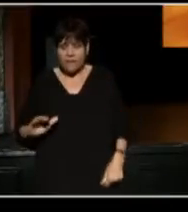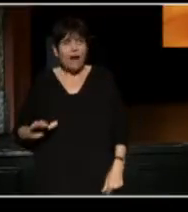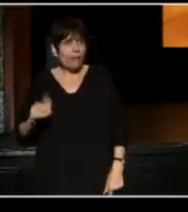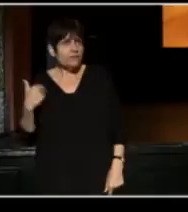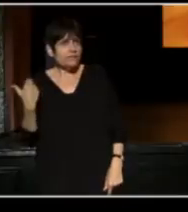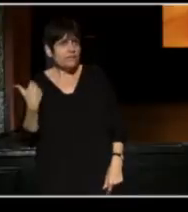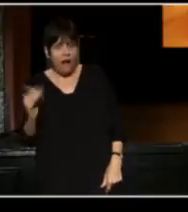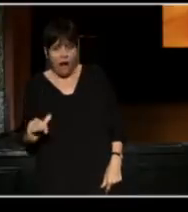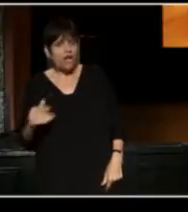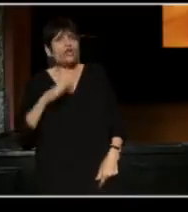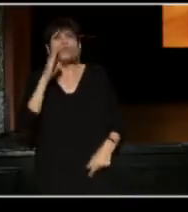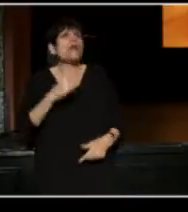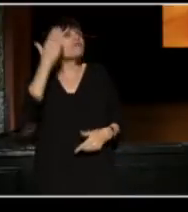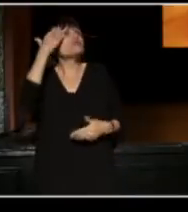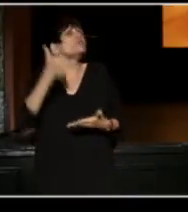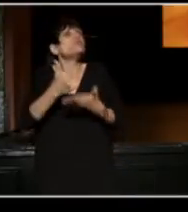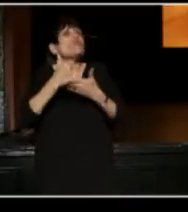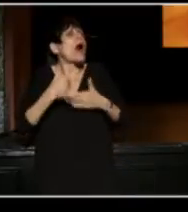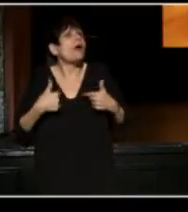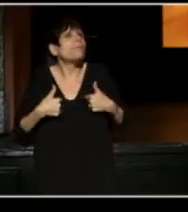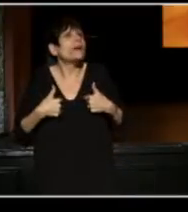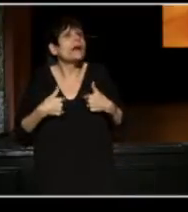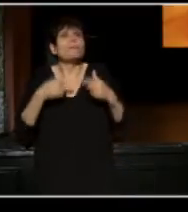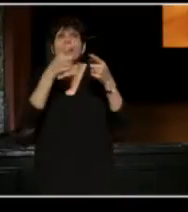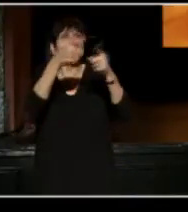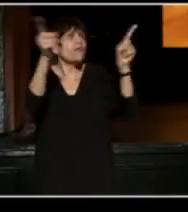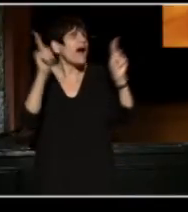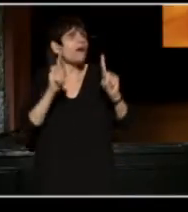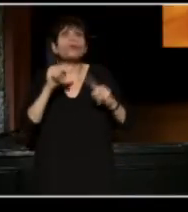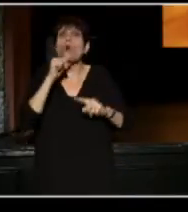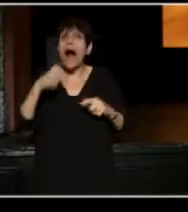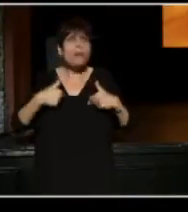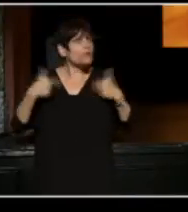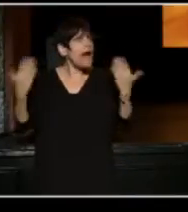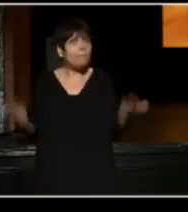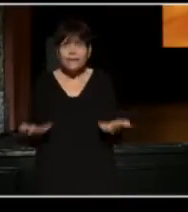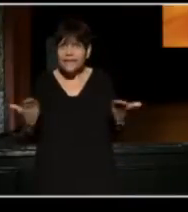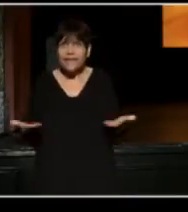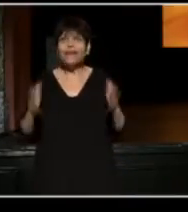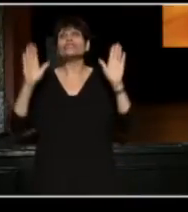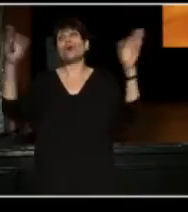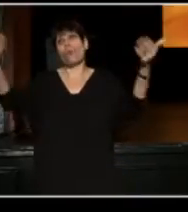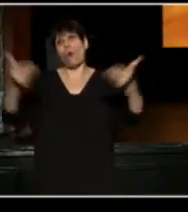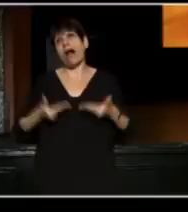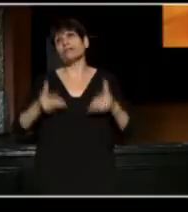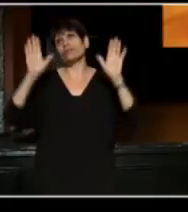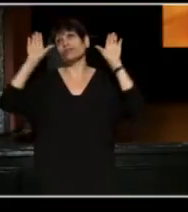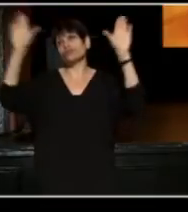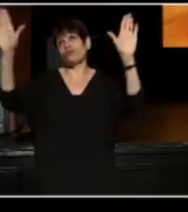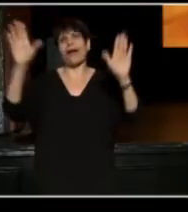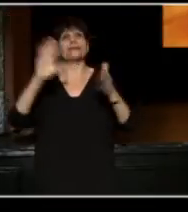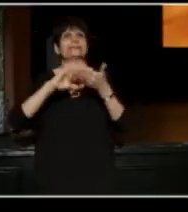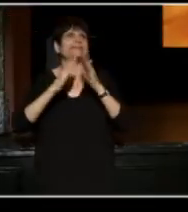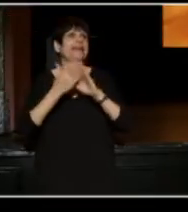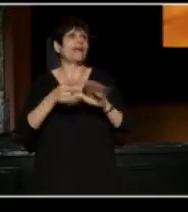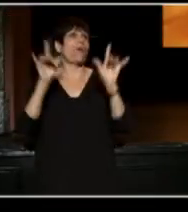but without you, we wouldn't be here. So welcome to this great city, we love you, have a great time!